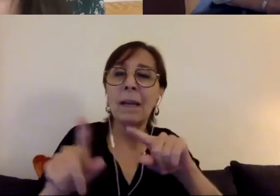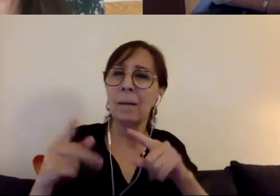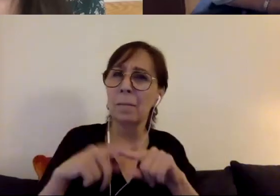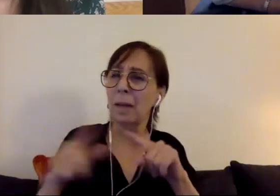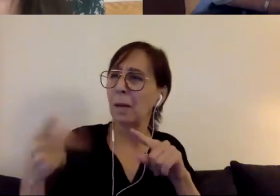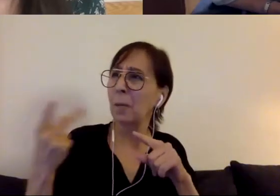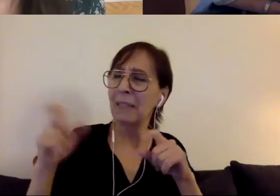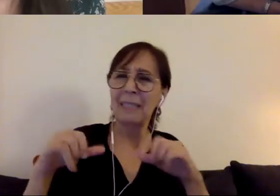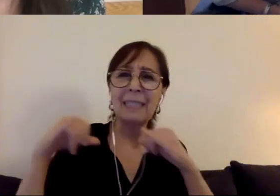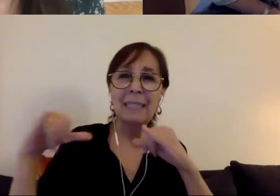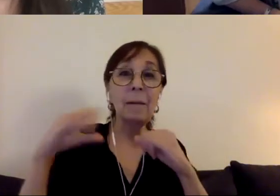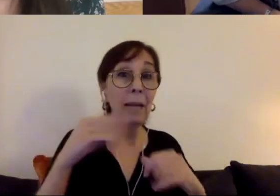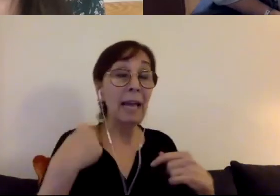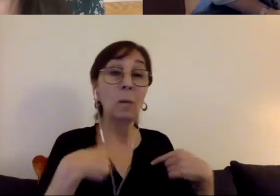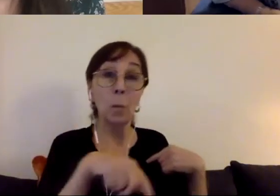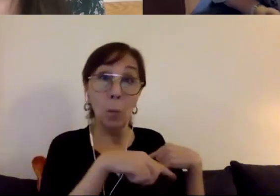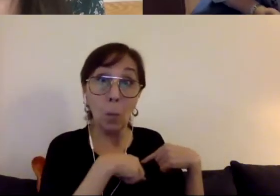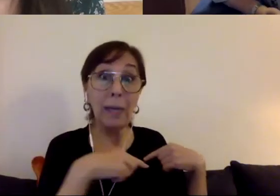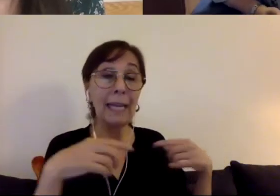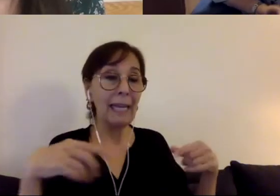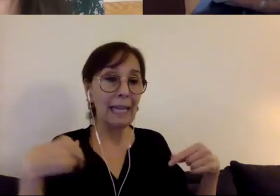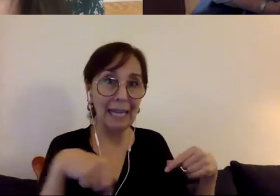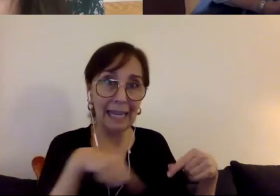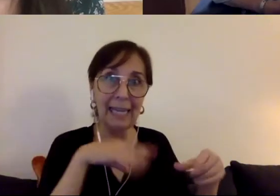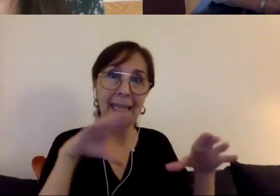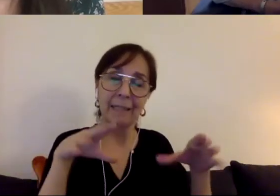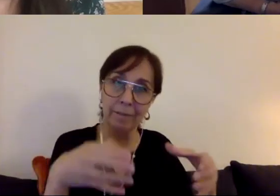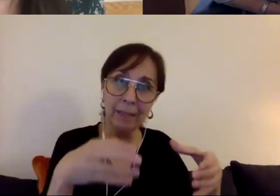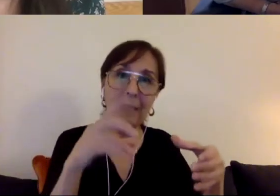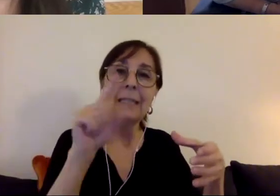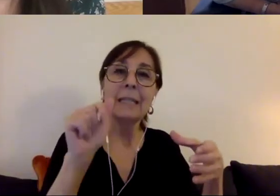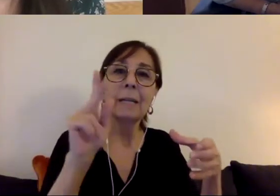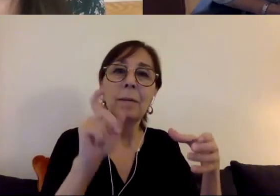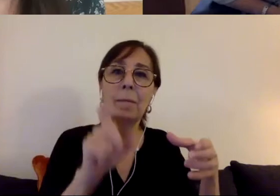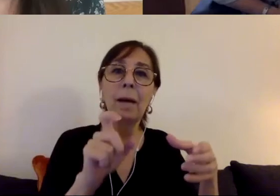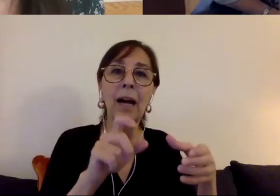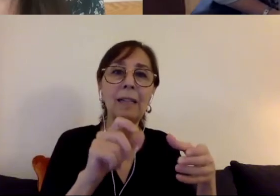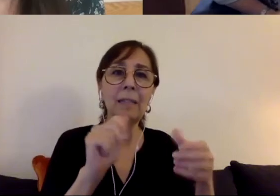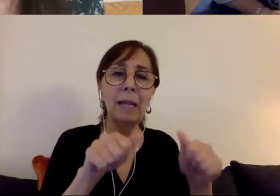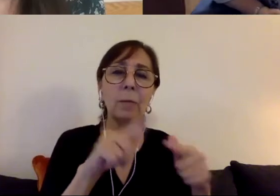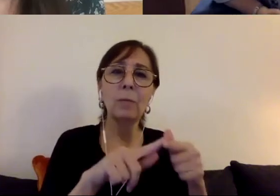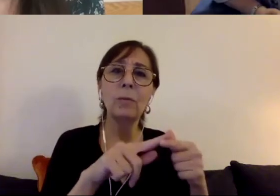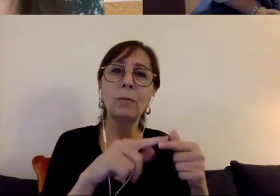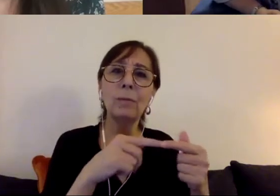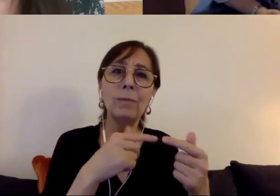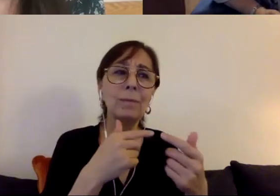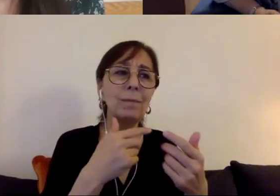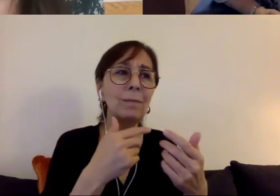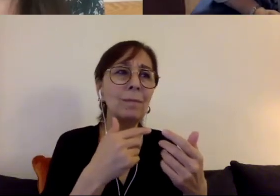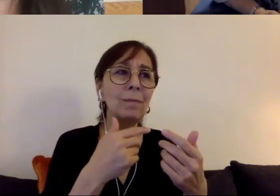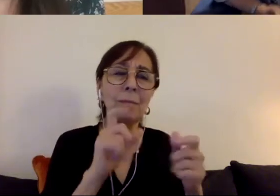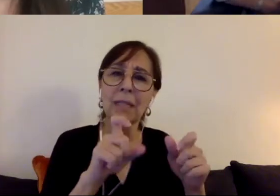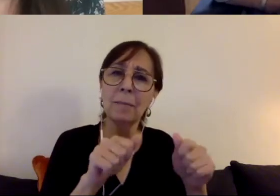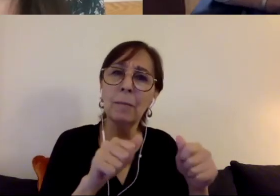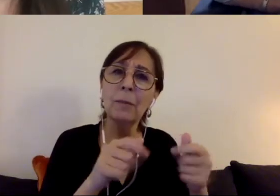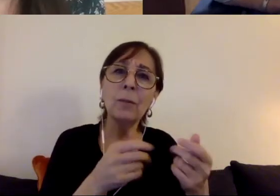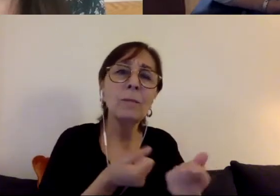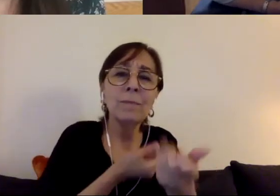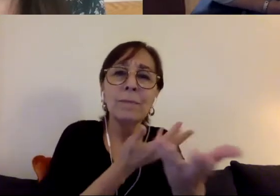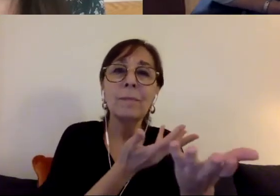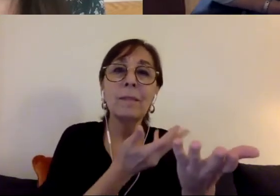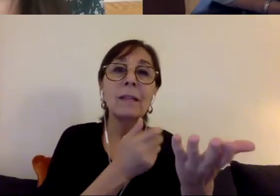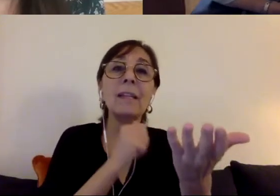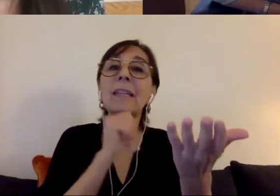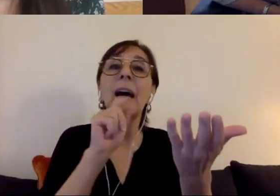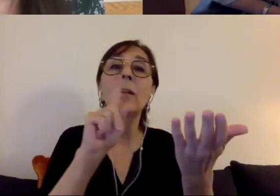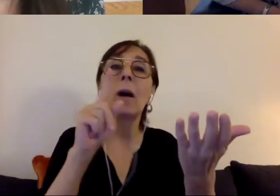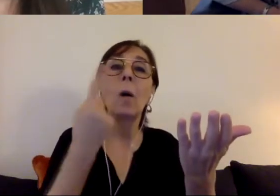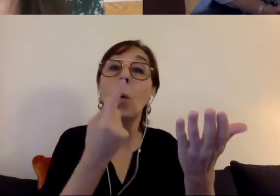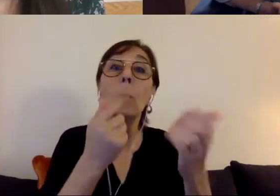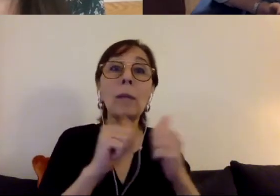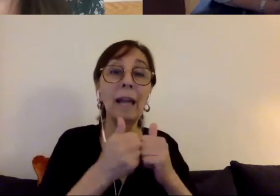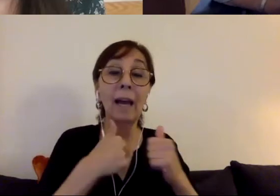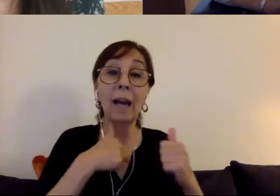ourselves to be able to verbalize, not only how we were feeling– exclusion,